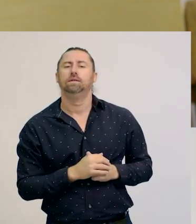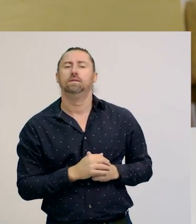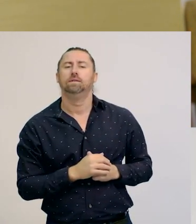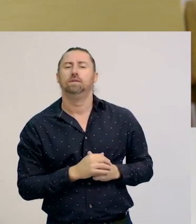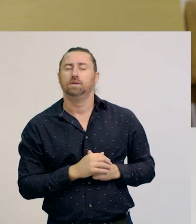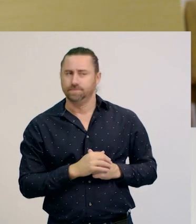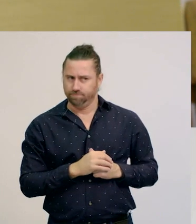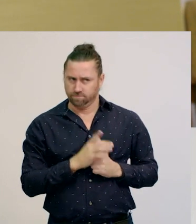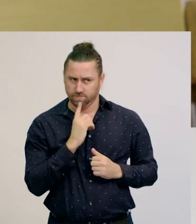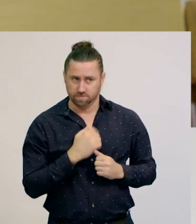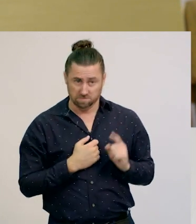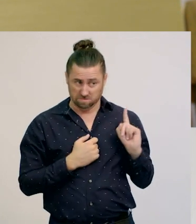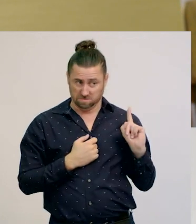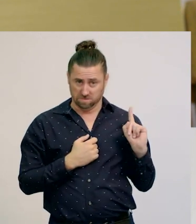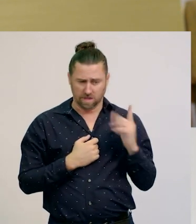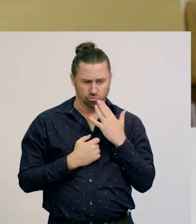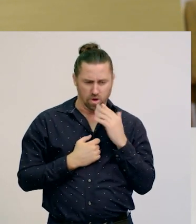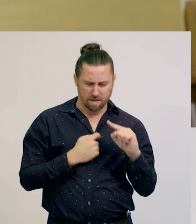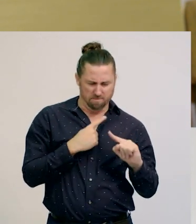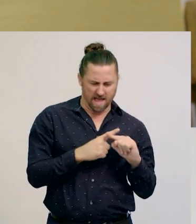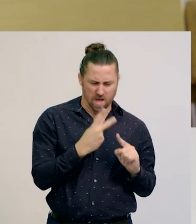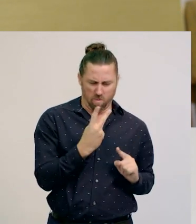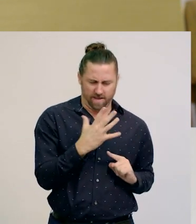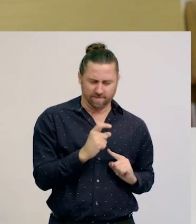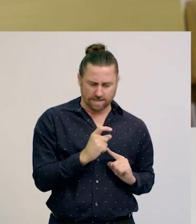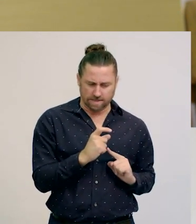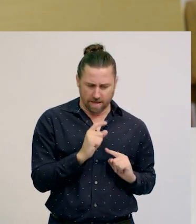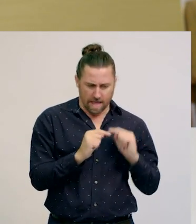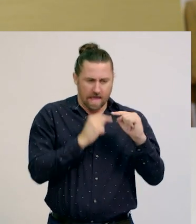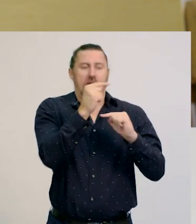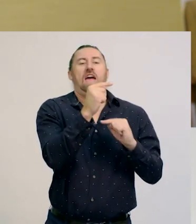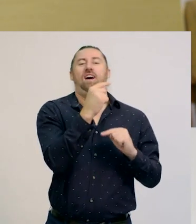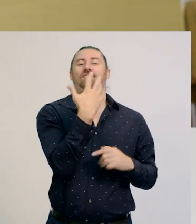If I add 25c to the price, I get to $5,